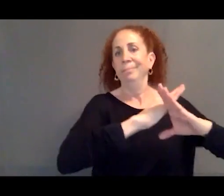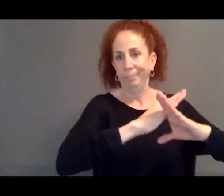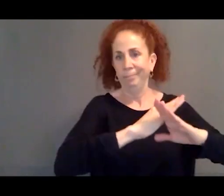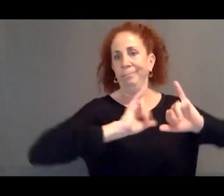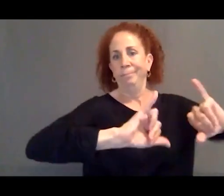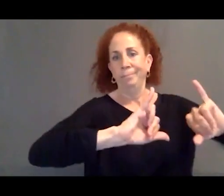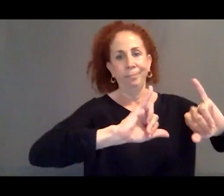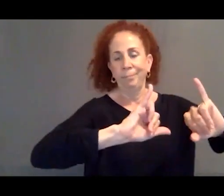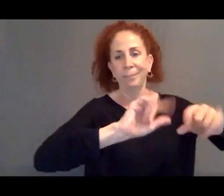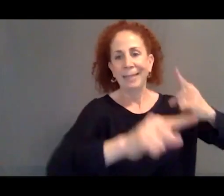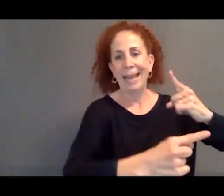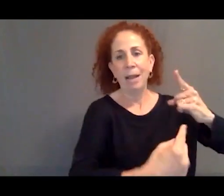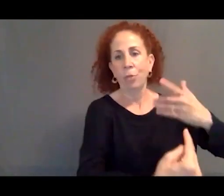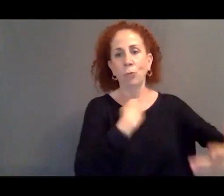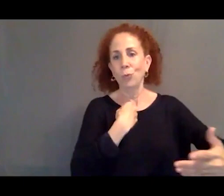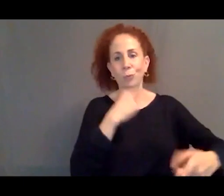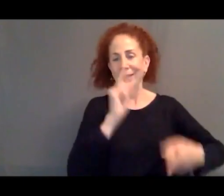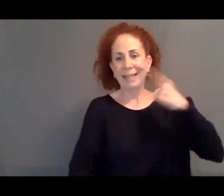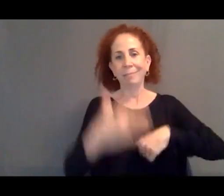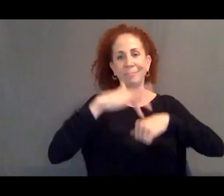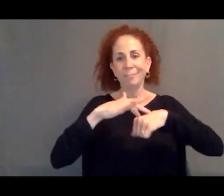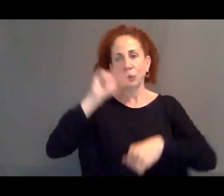of asylum seekers into Greece.